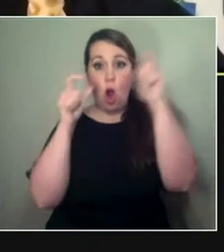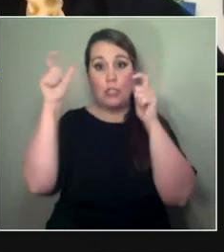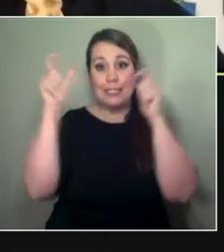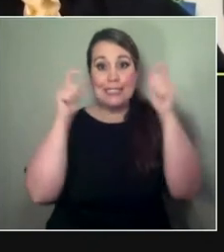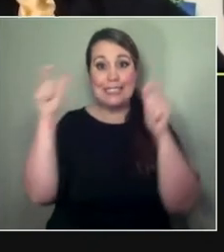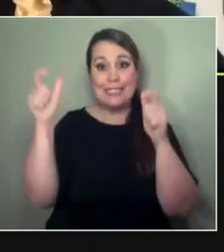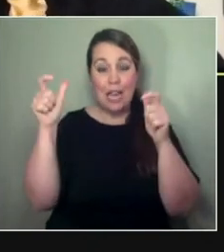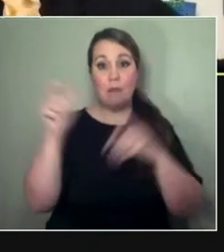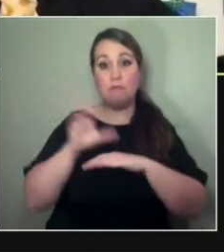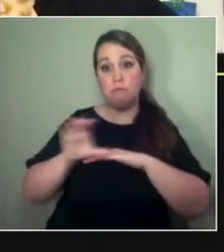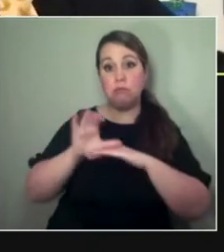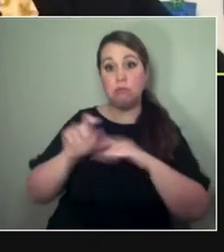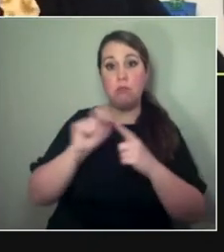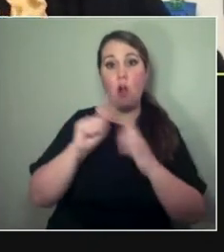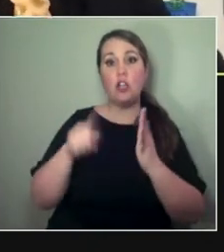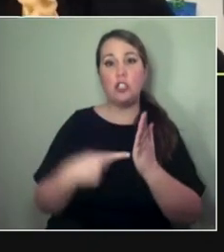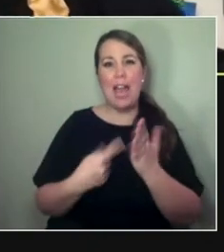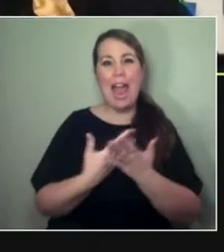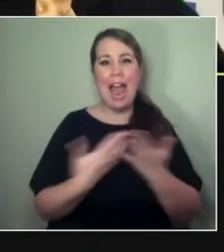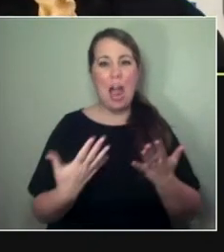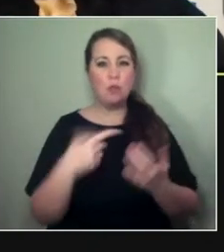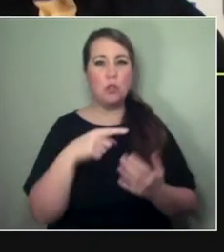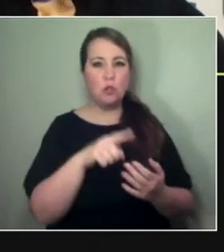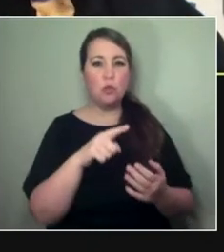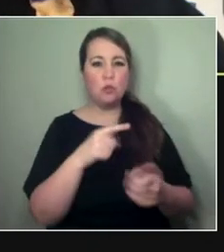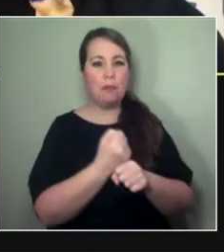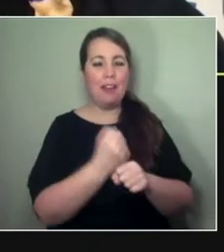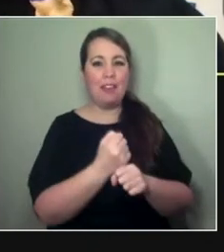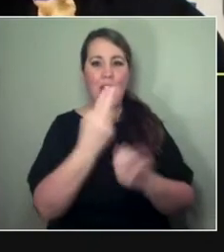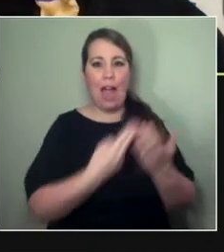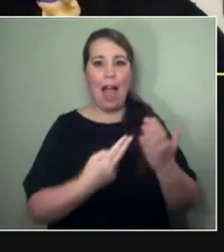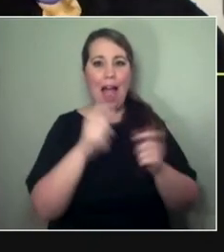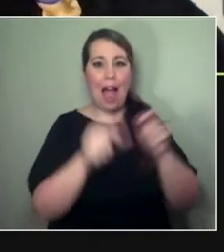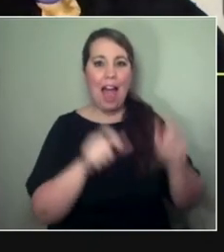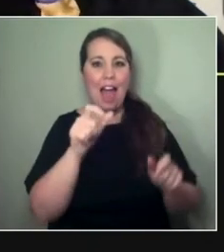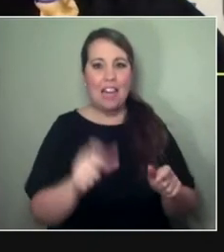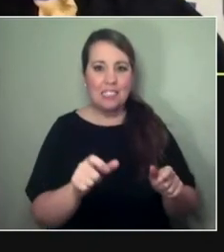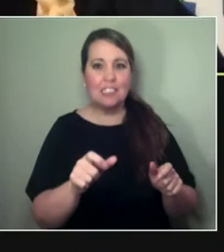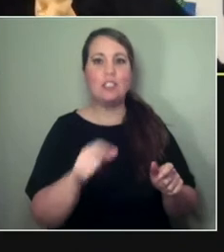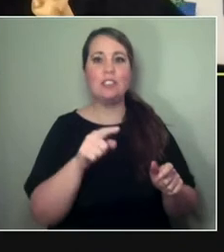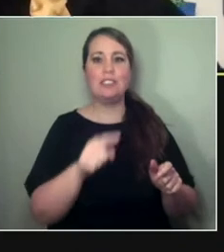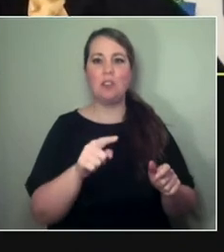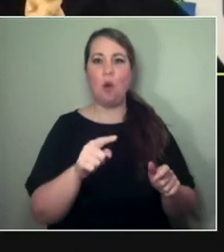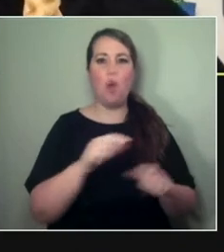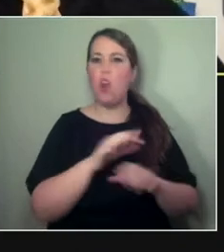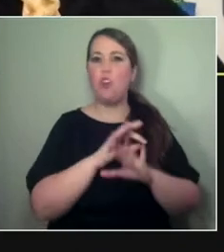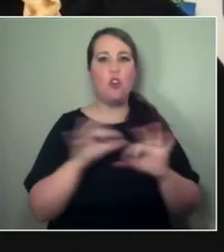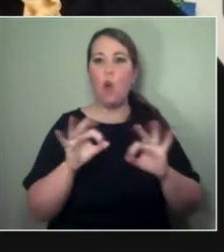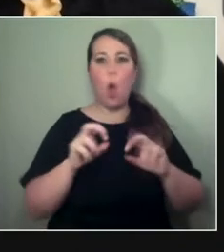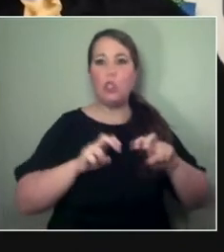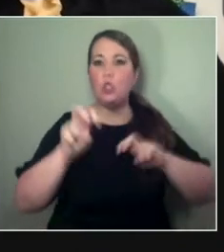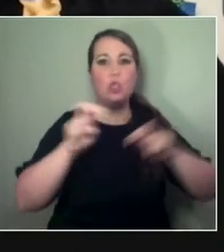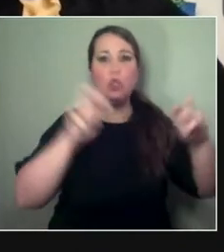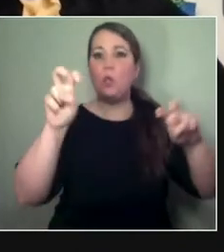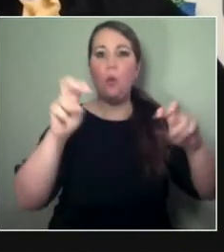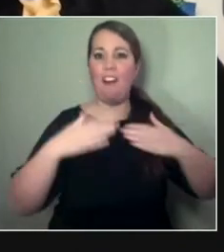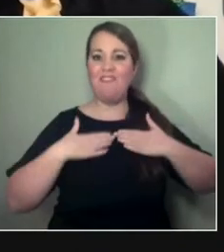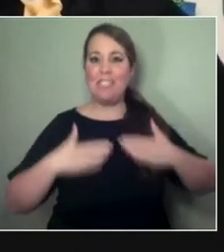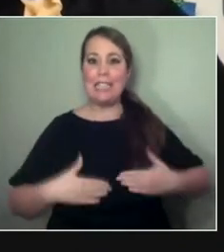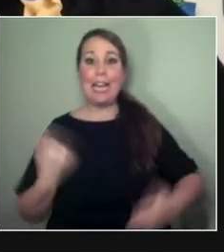how did you get artists to think outside of the live performance mentality, to consider touring without physically being there?